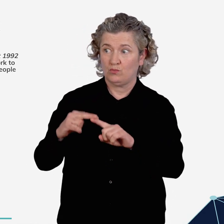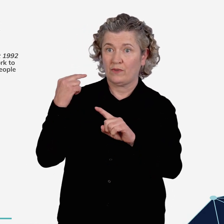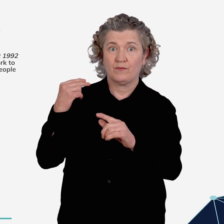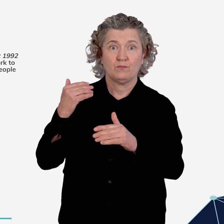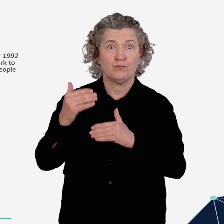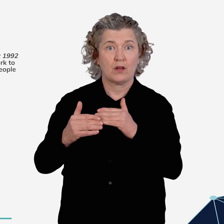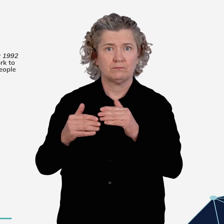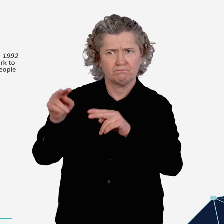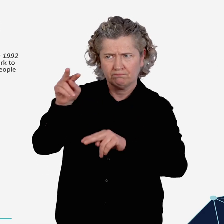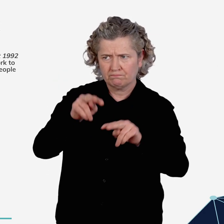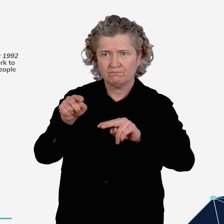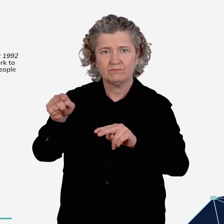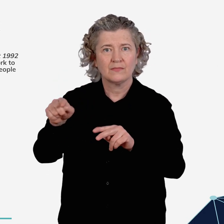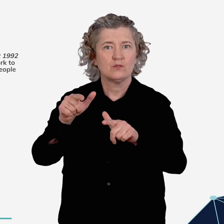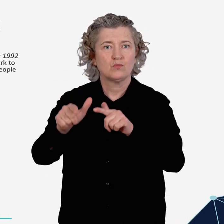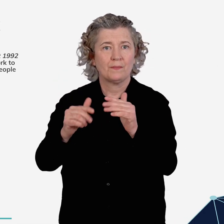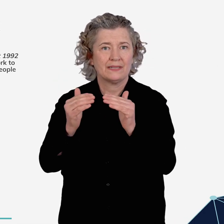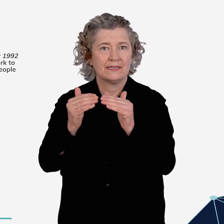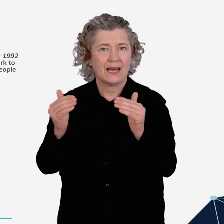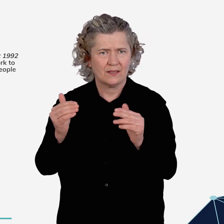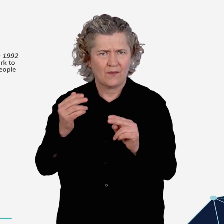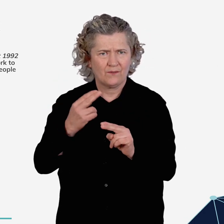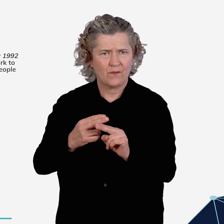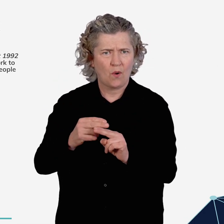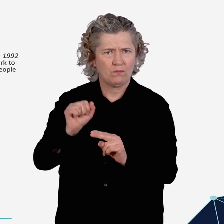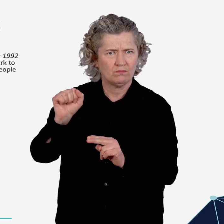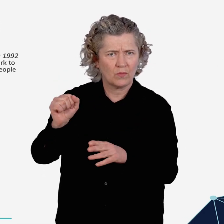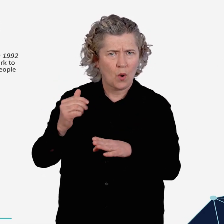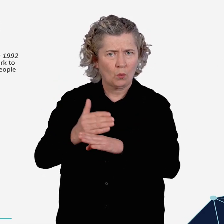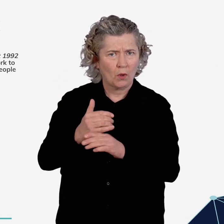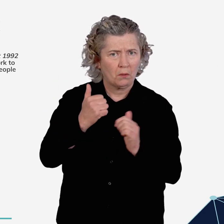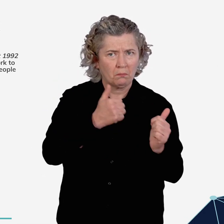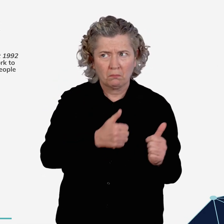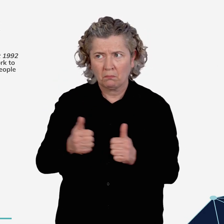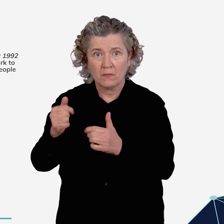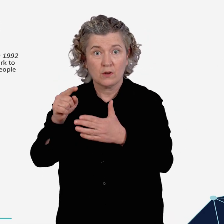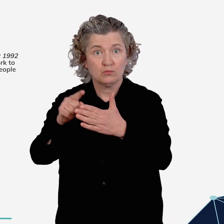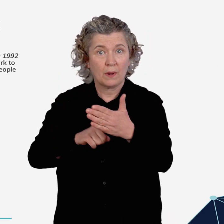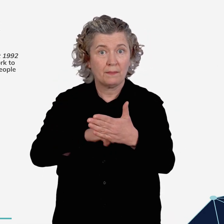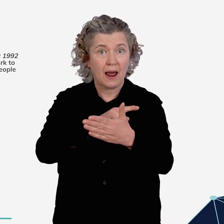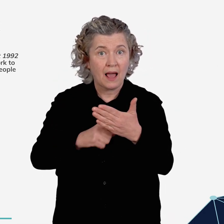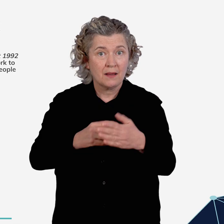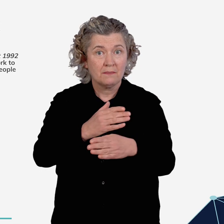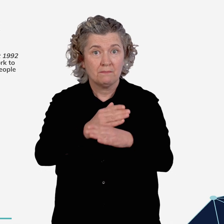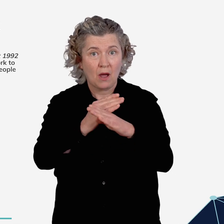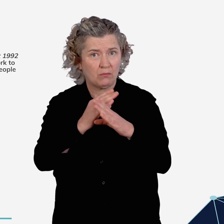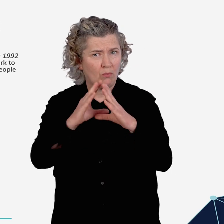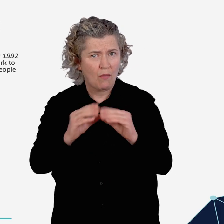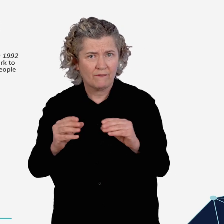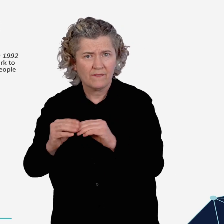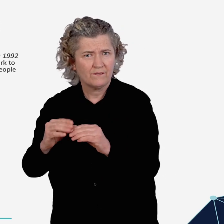The review process considers the effectiveness of the Transport Standards in removing discrimination